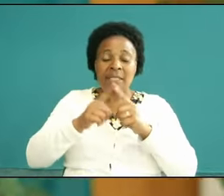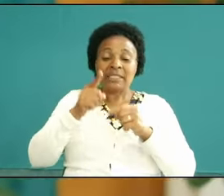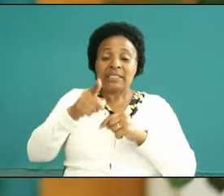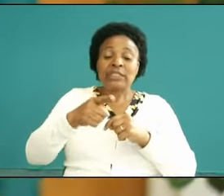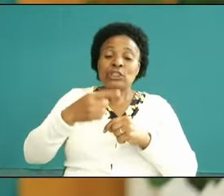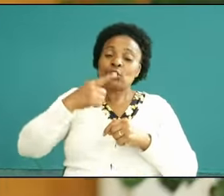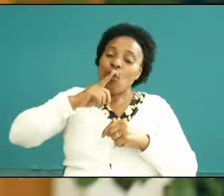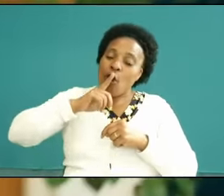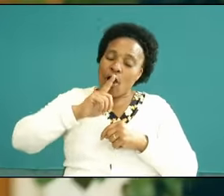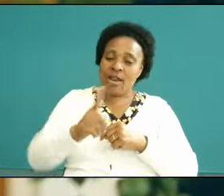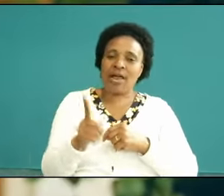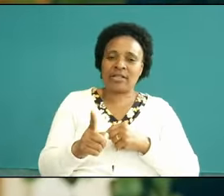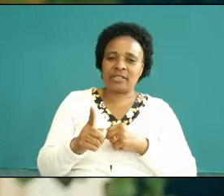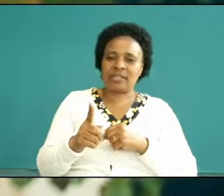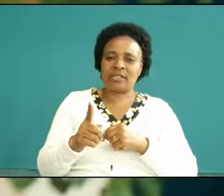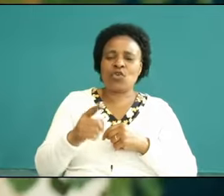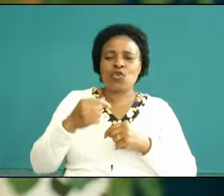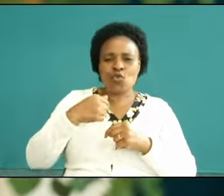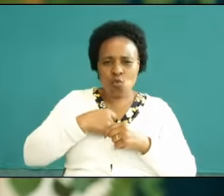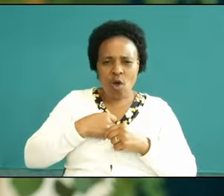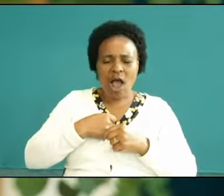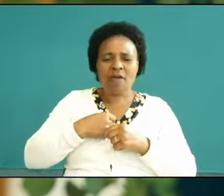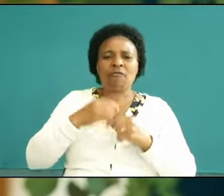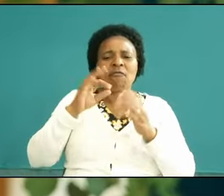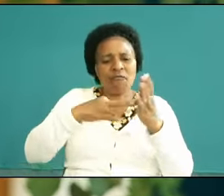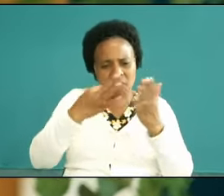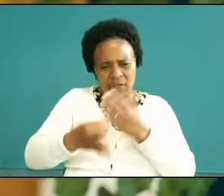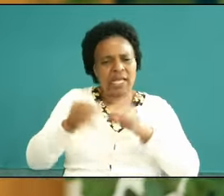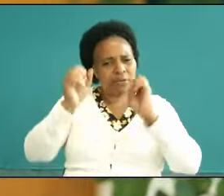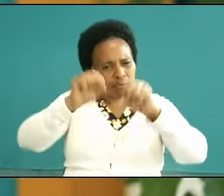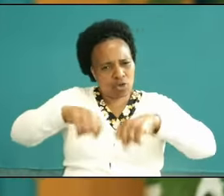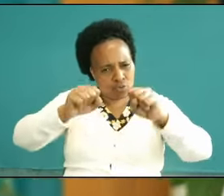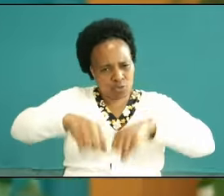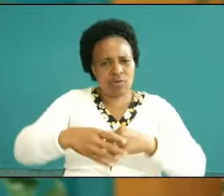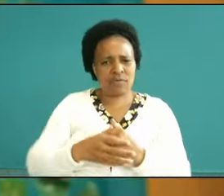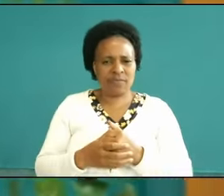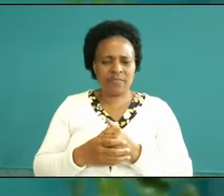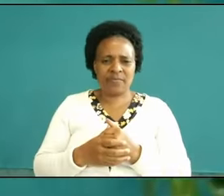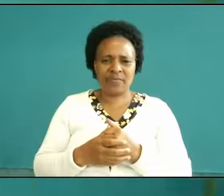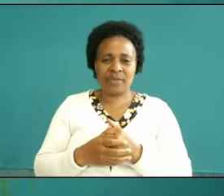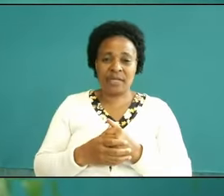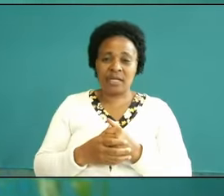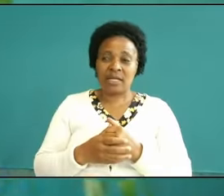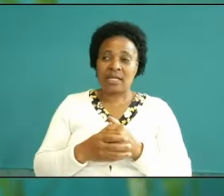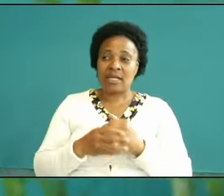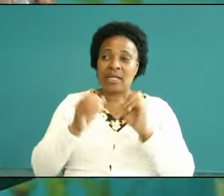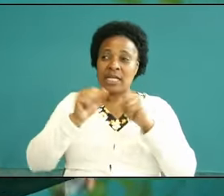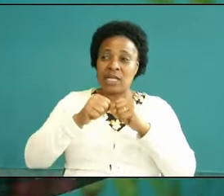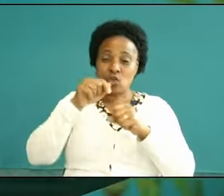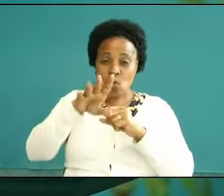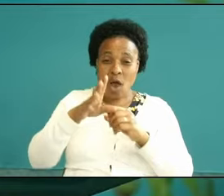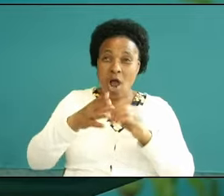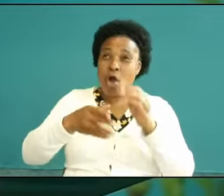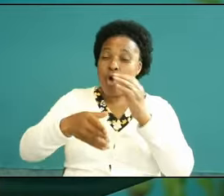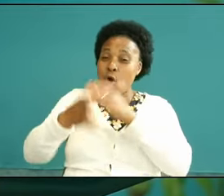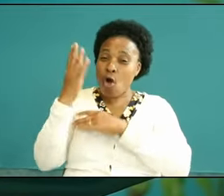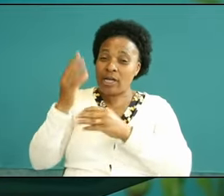you are destined to terribly fail in that fight now Paul says with that arm have given you pause